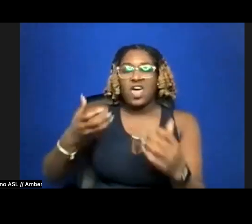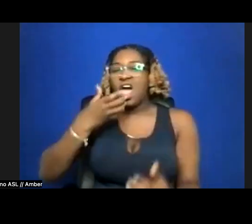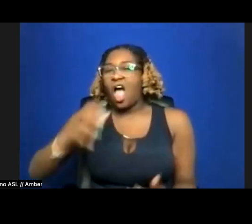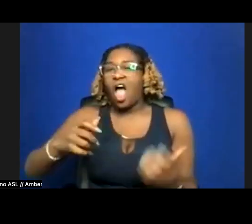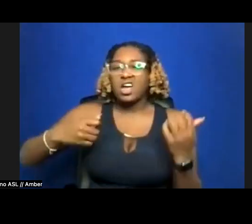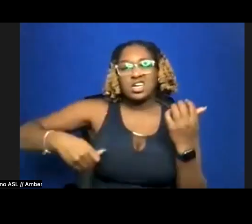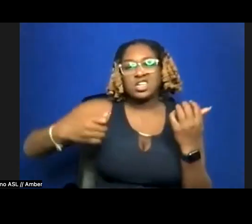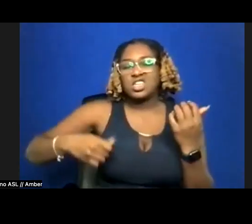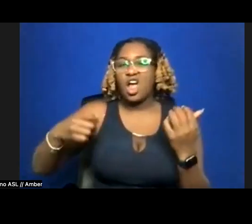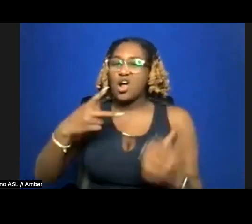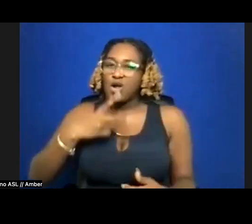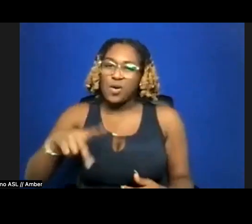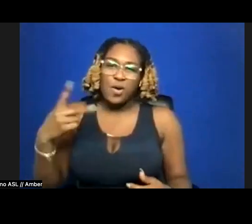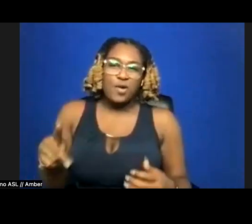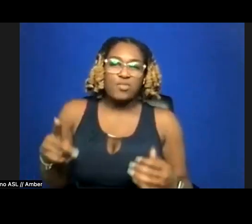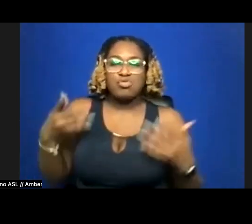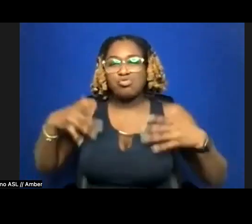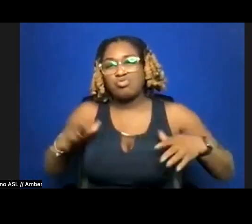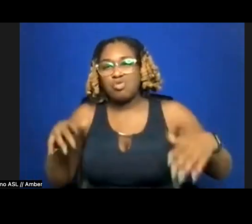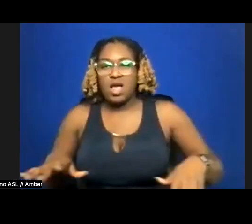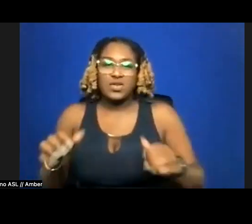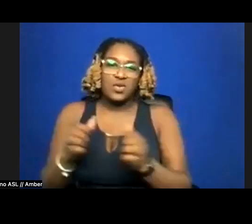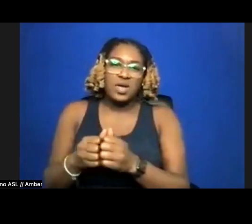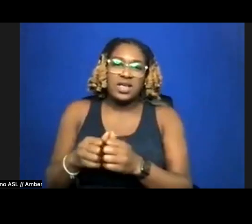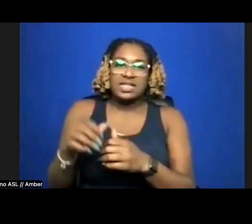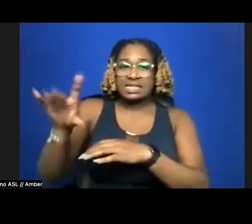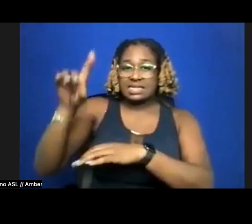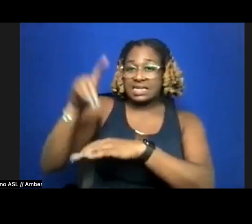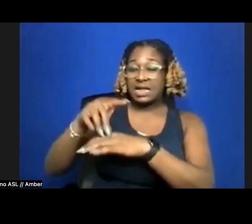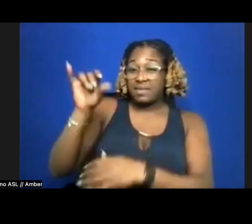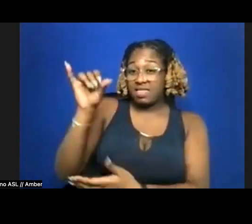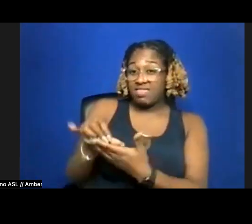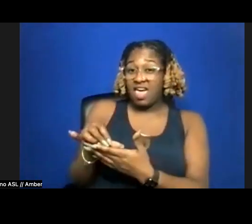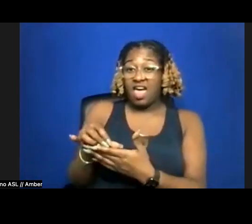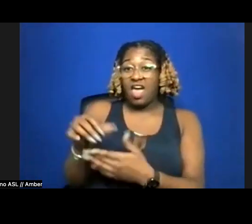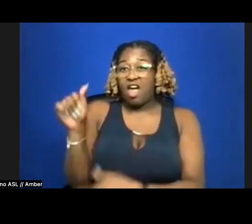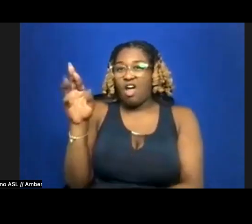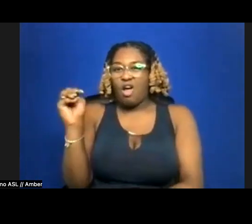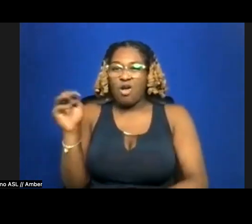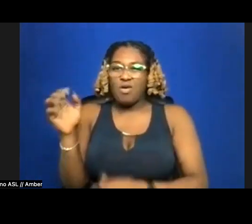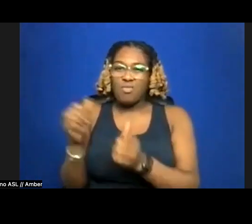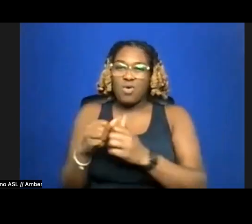vinyl-slick against the pink diamond her bent arm made against her waist a rock bop—